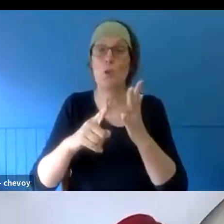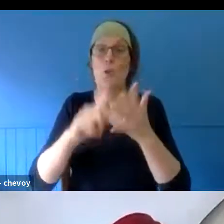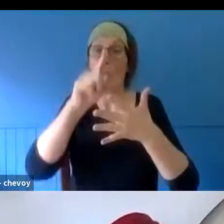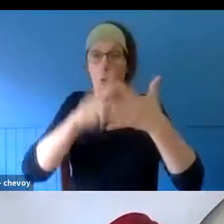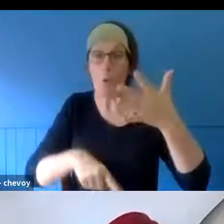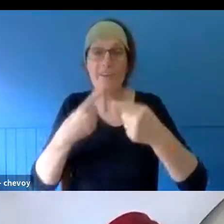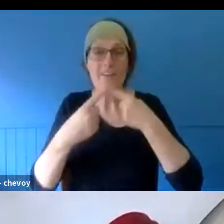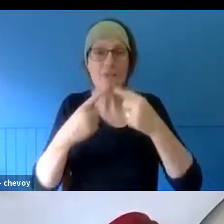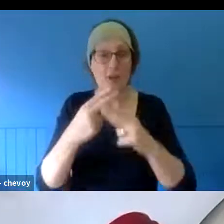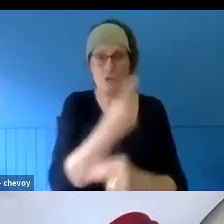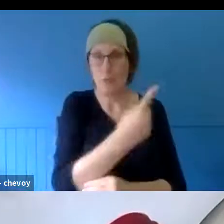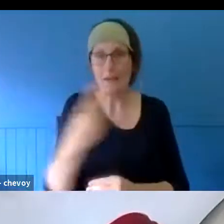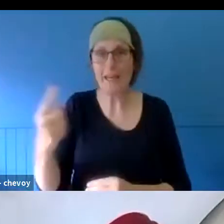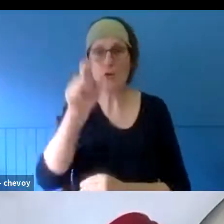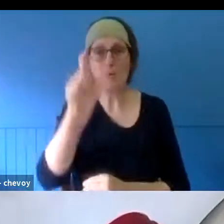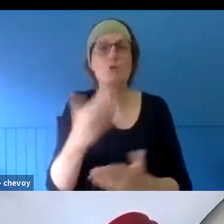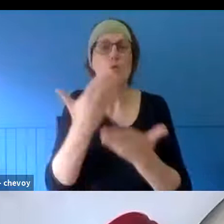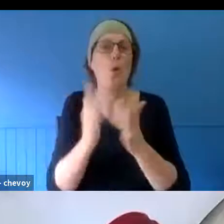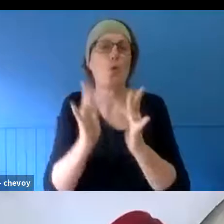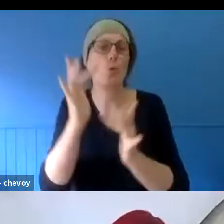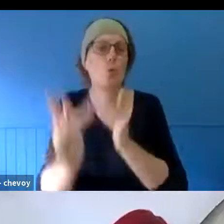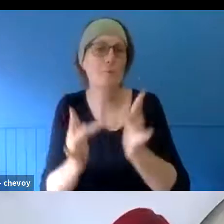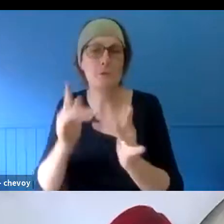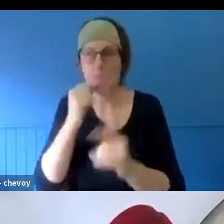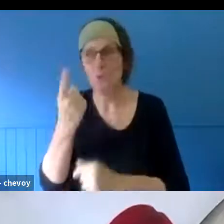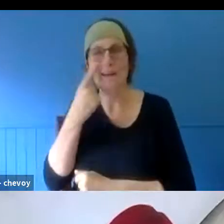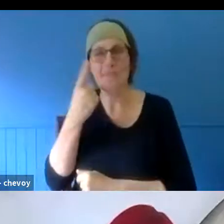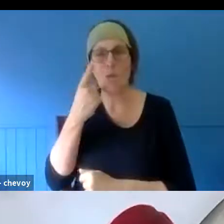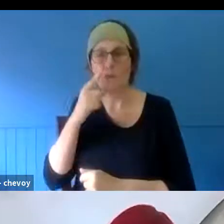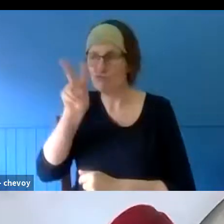over to Amanda to start the conversation. Thanks, Amanda. >>